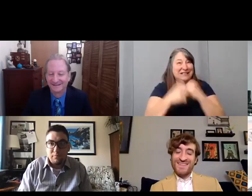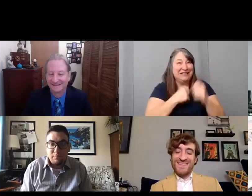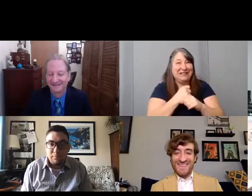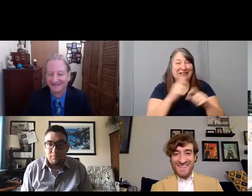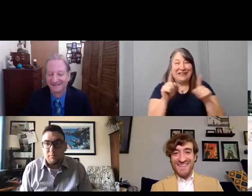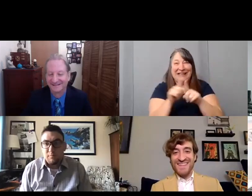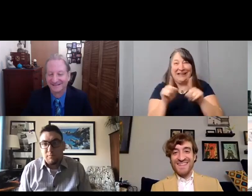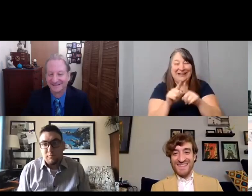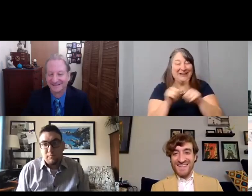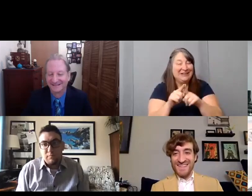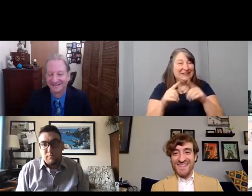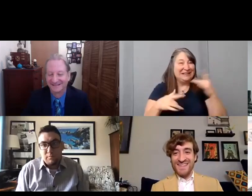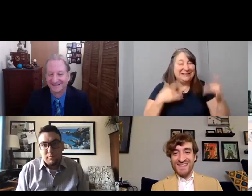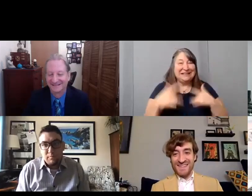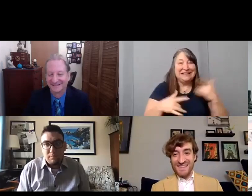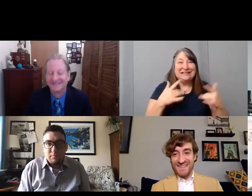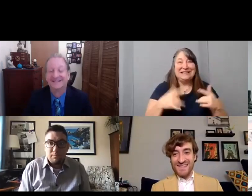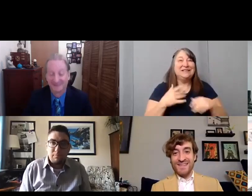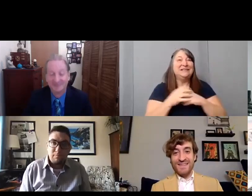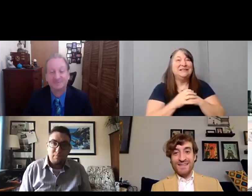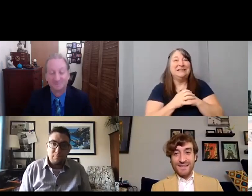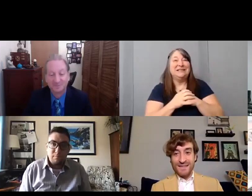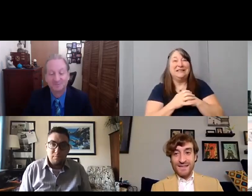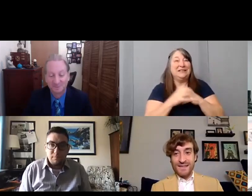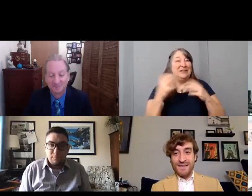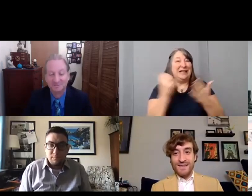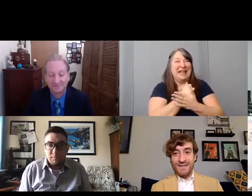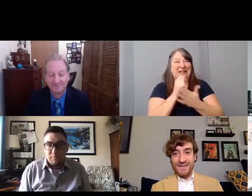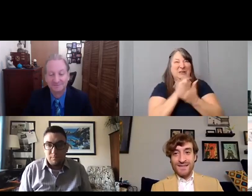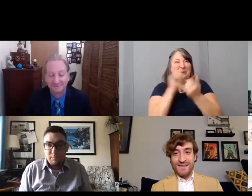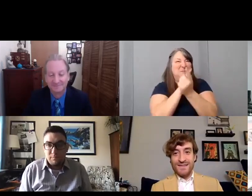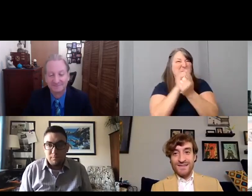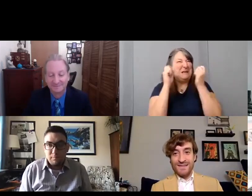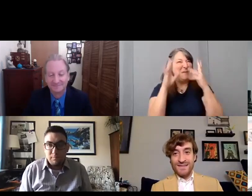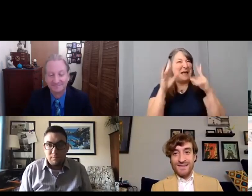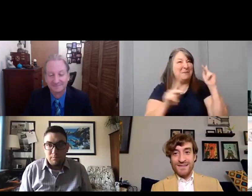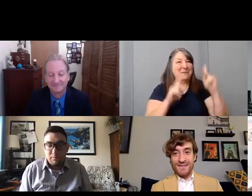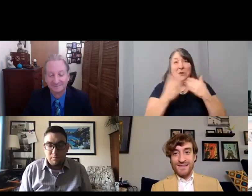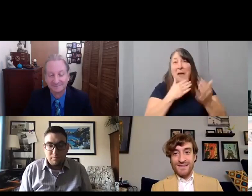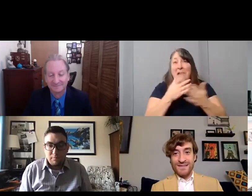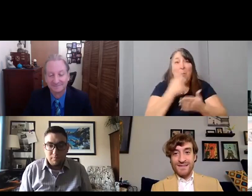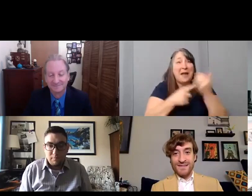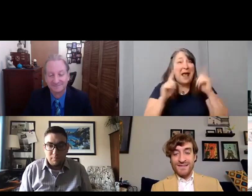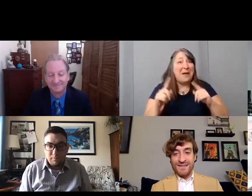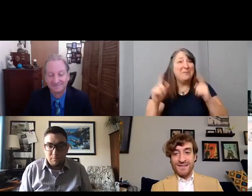meet lots of people. No matter what happens, you get to meet lots of people in the community.